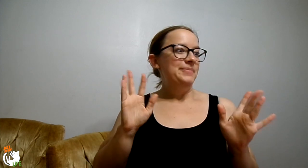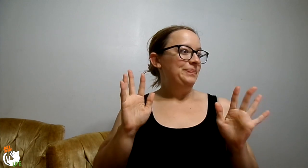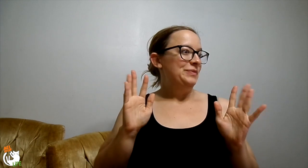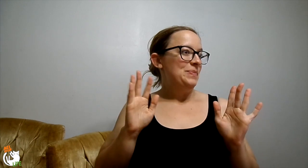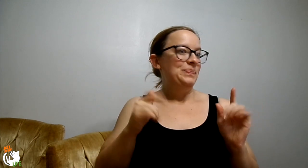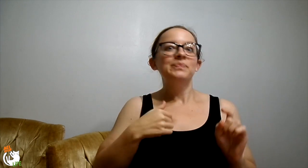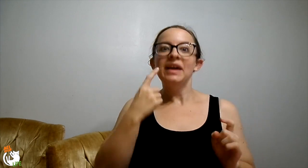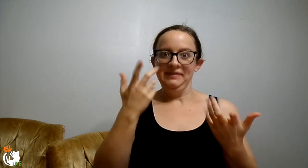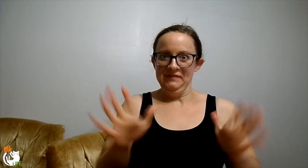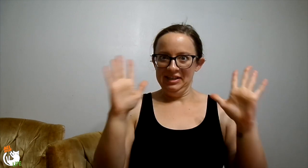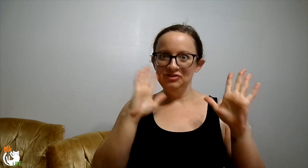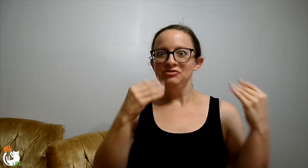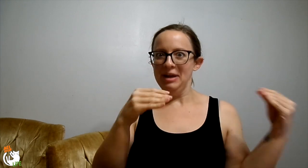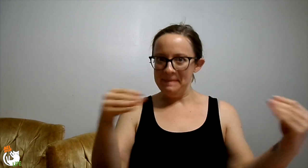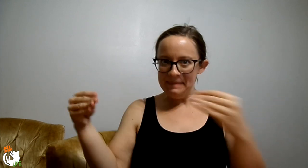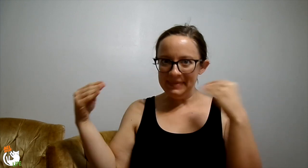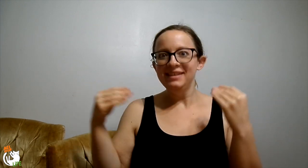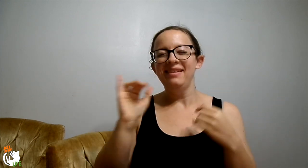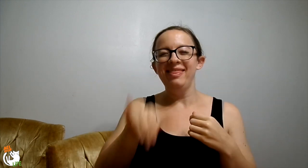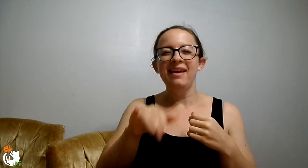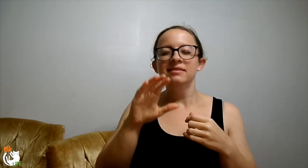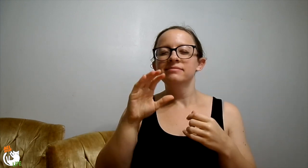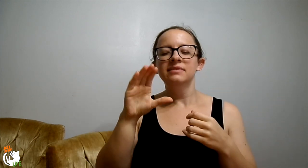Hey, so I got done shopping.